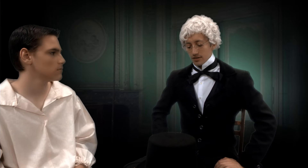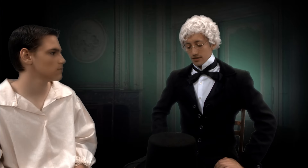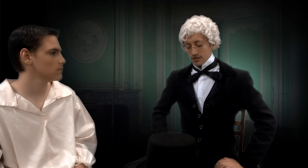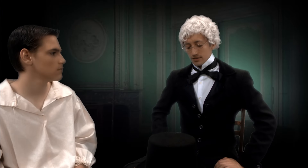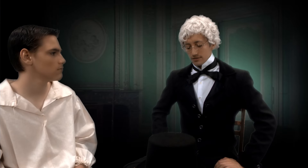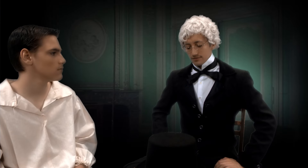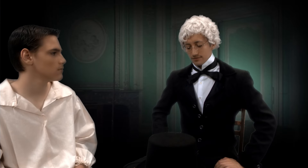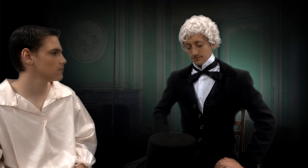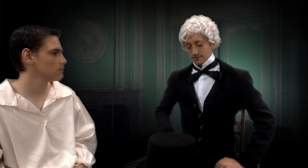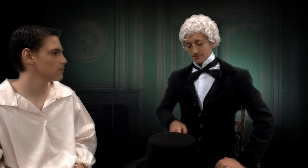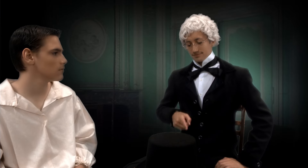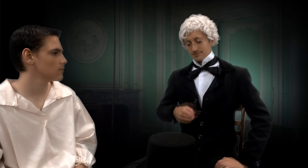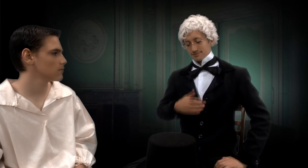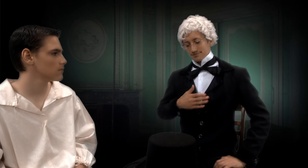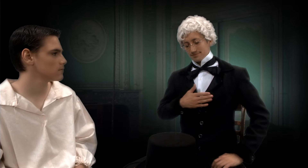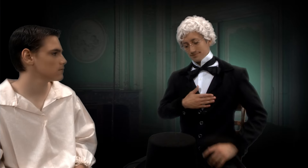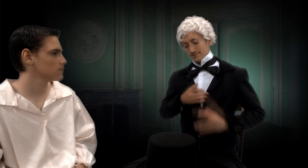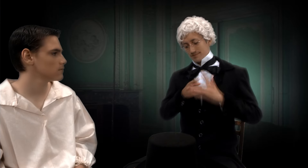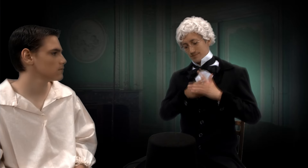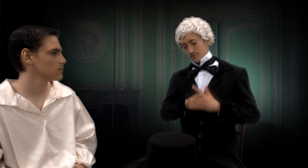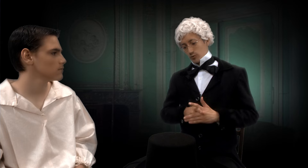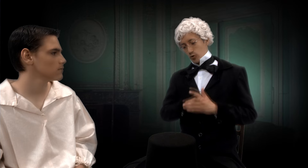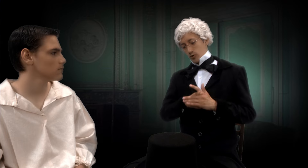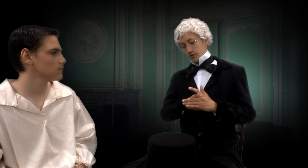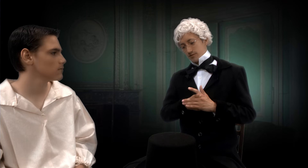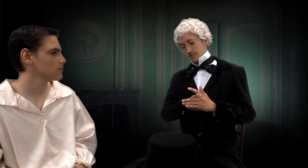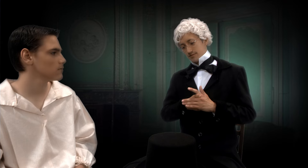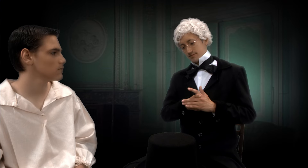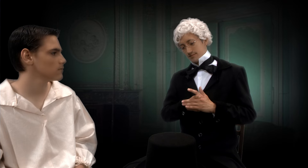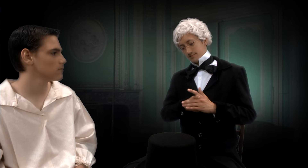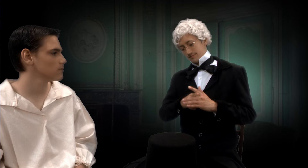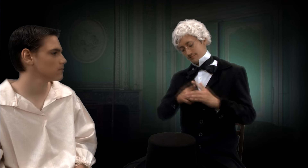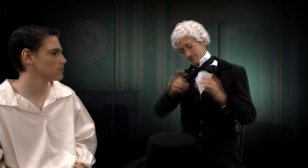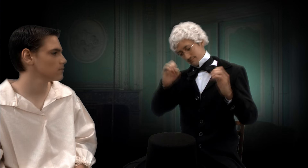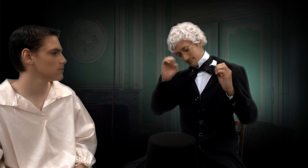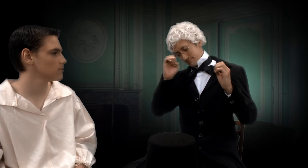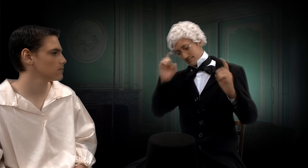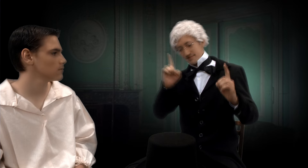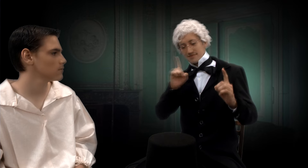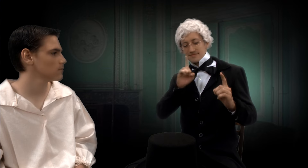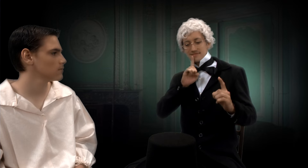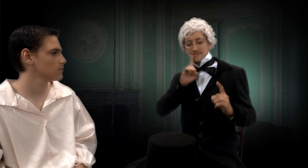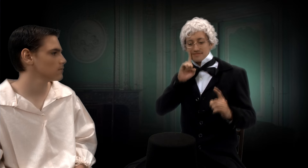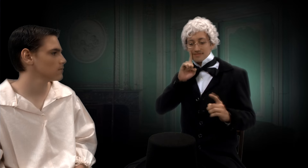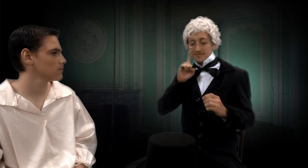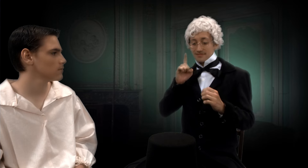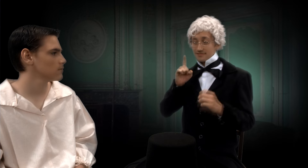It represents my start in deaf education.